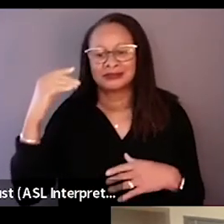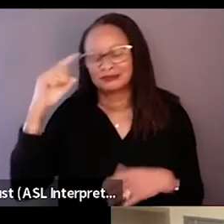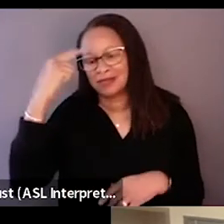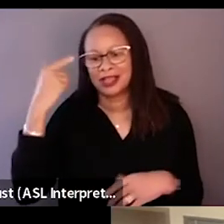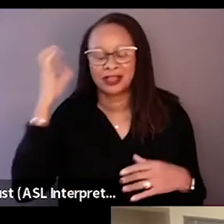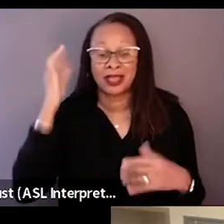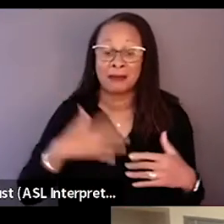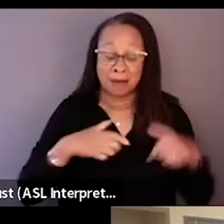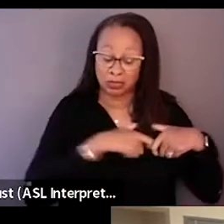and white striped sweater.